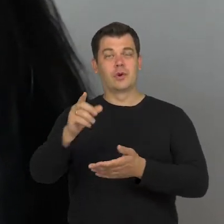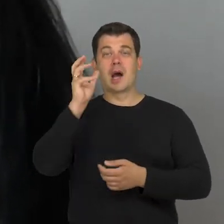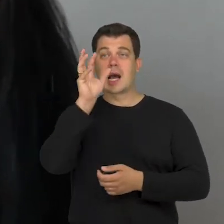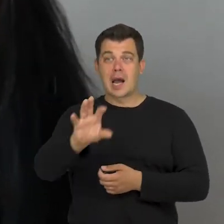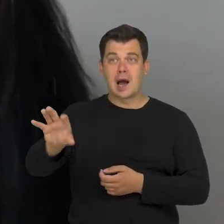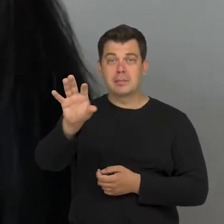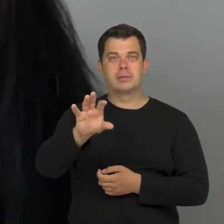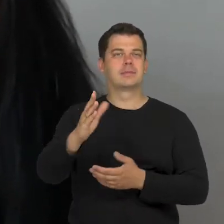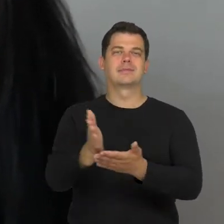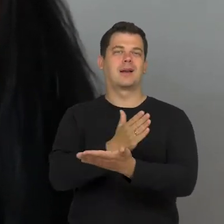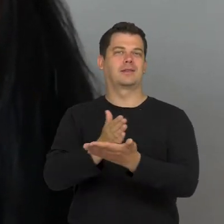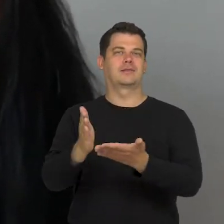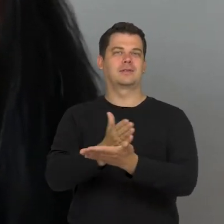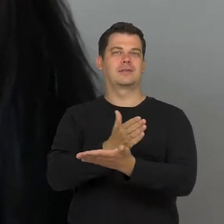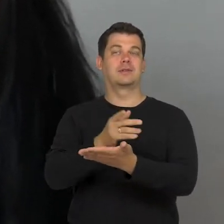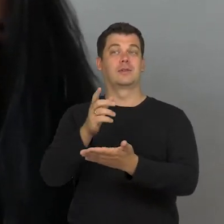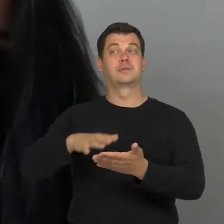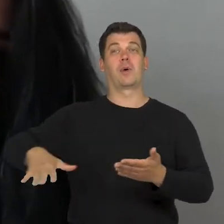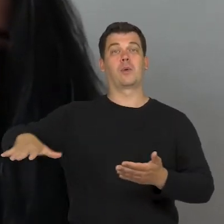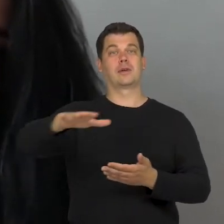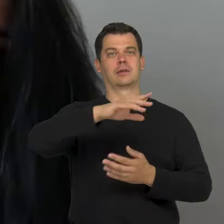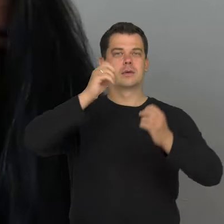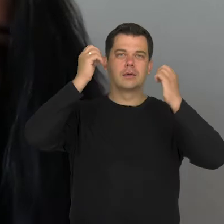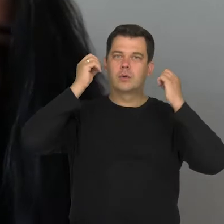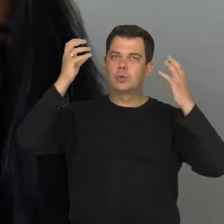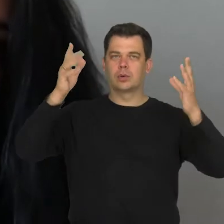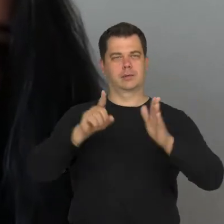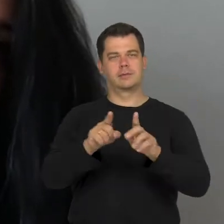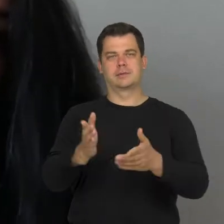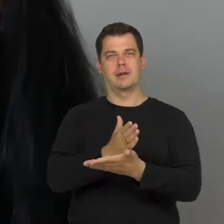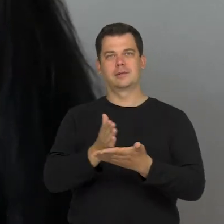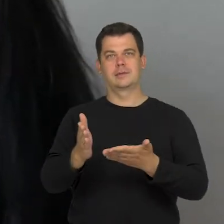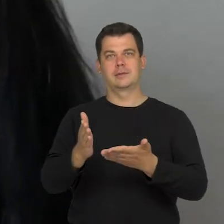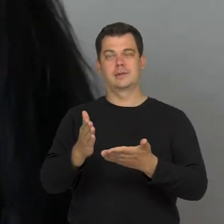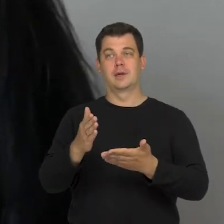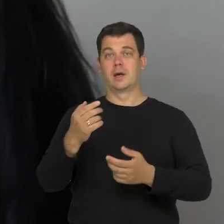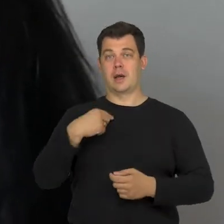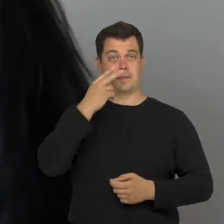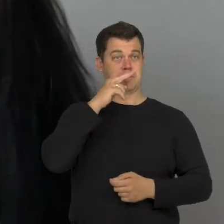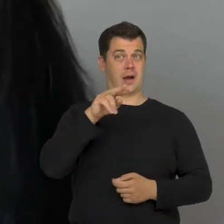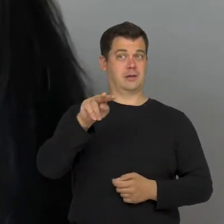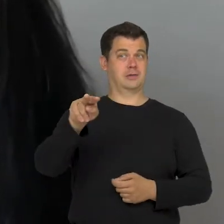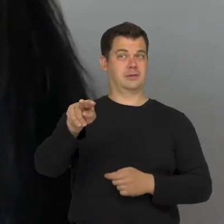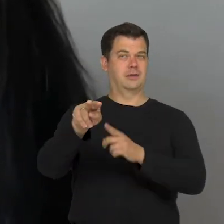is conditioned by culture and society. Our look is never objective.